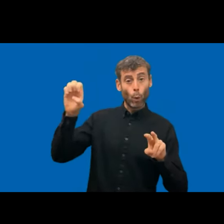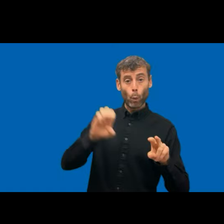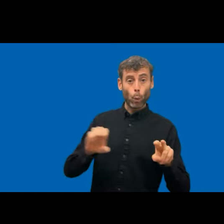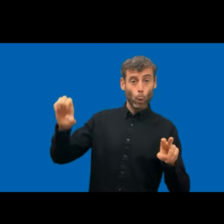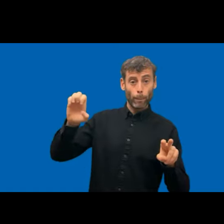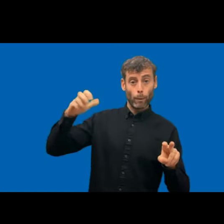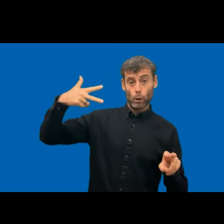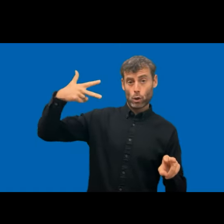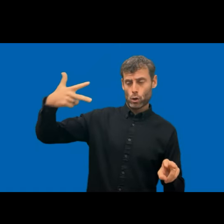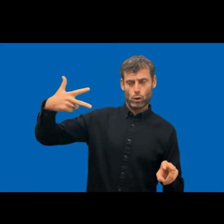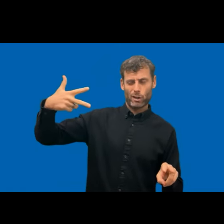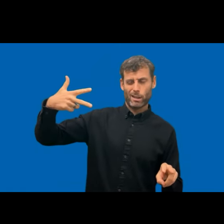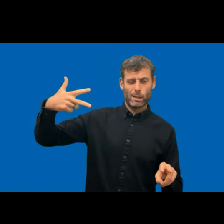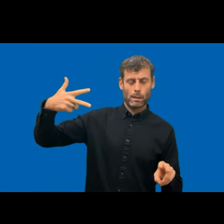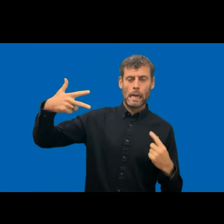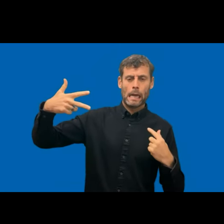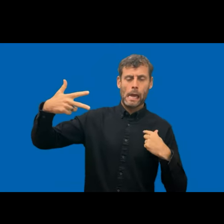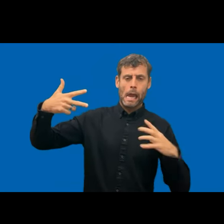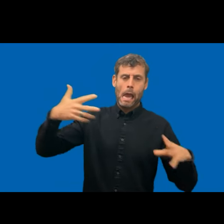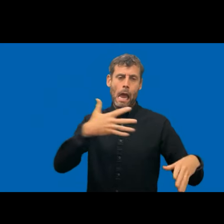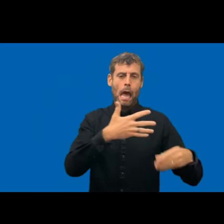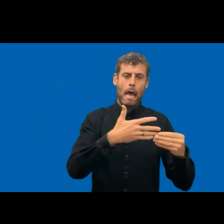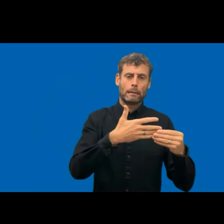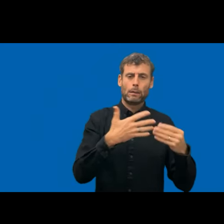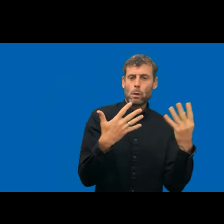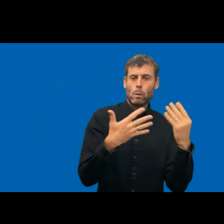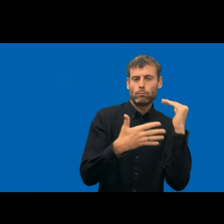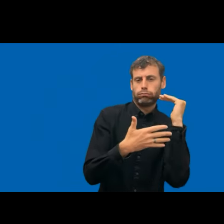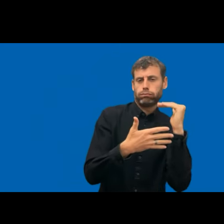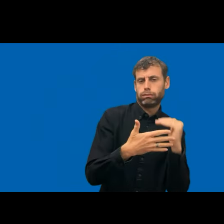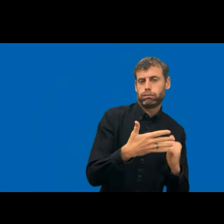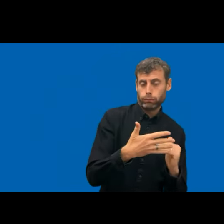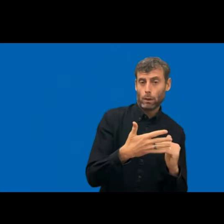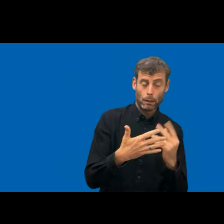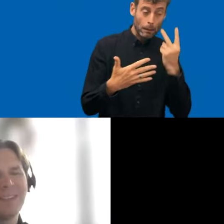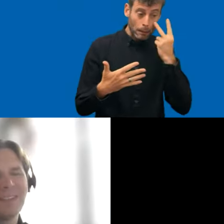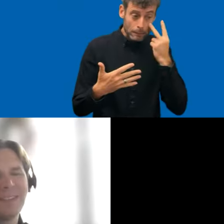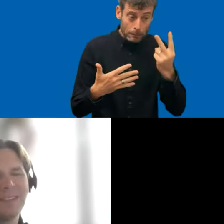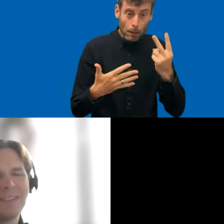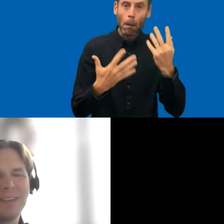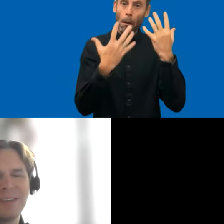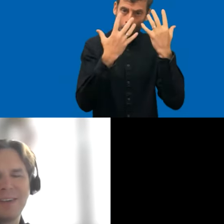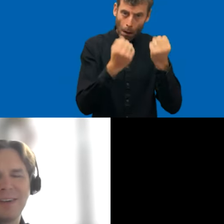adds some other clever things, level of critical noncompliance and so on. So please. Michael.